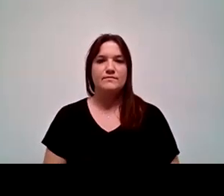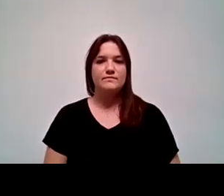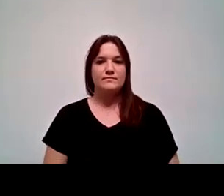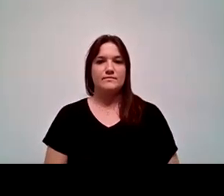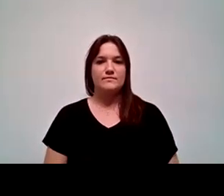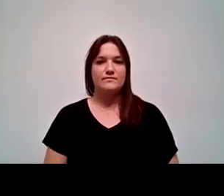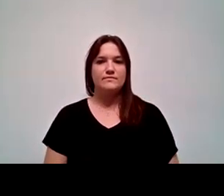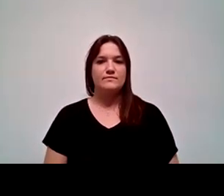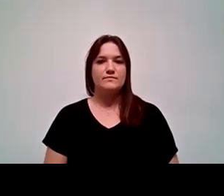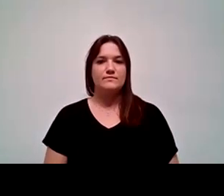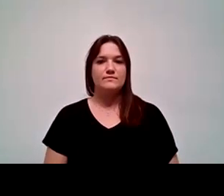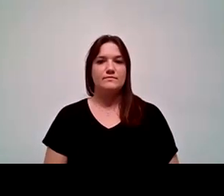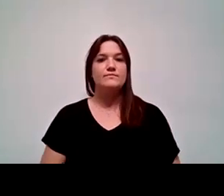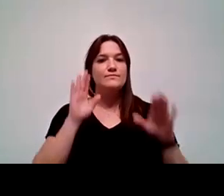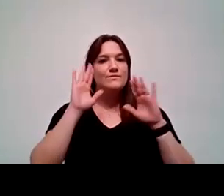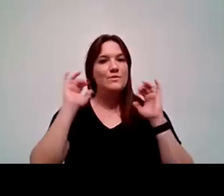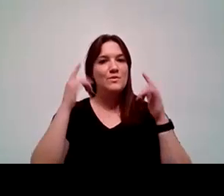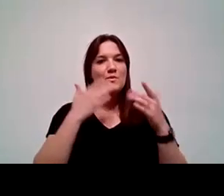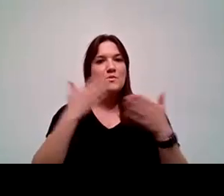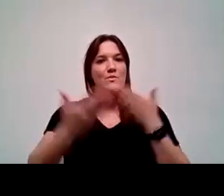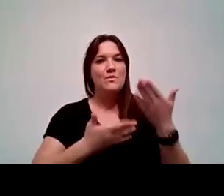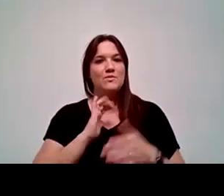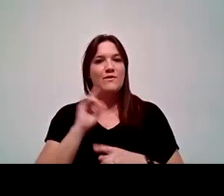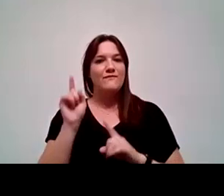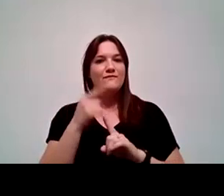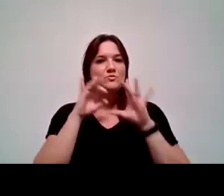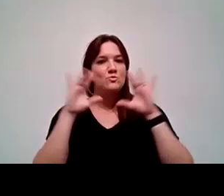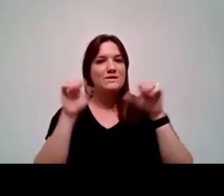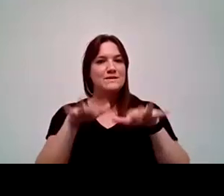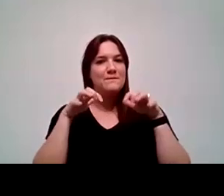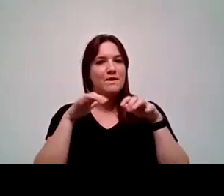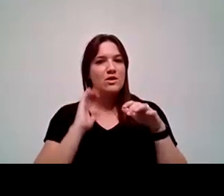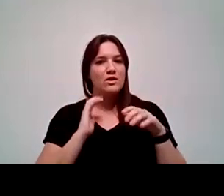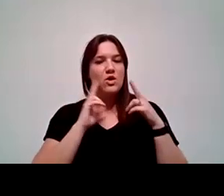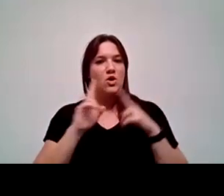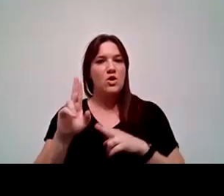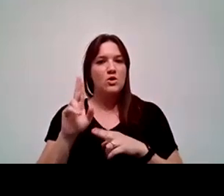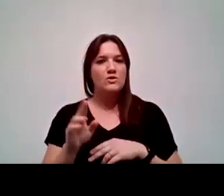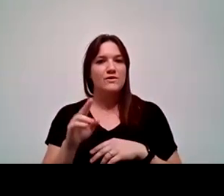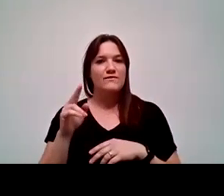Good afternoon everyone, and welcome to the first ever presidents’ panel in honor of Hispanic Serving Institutions Week.